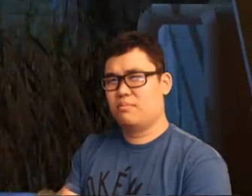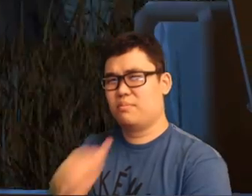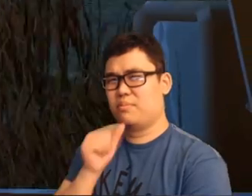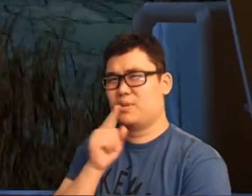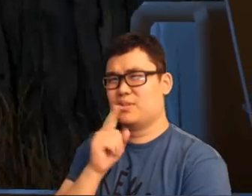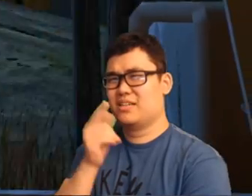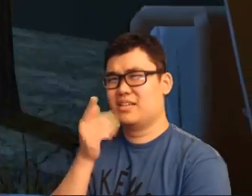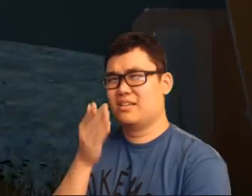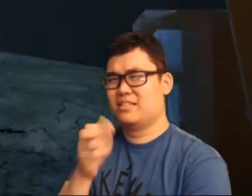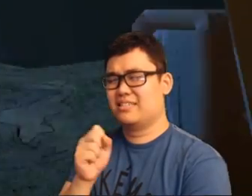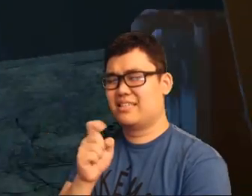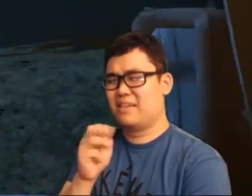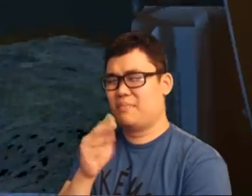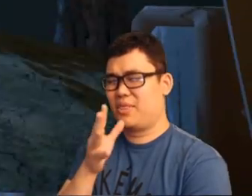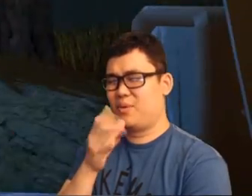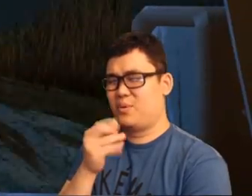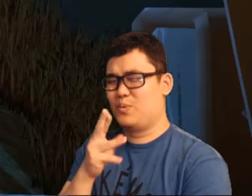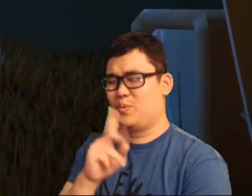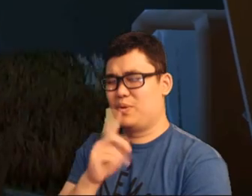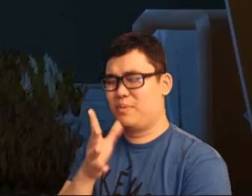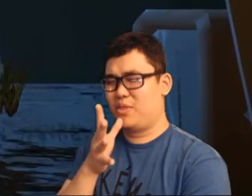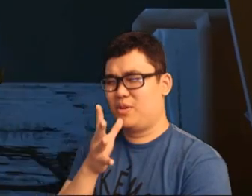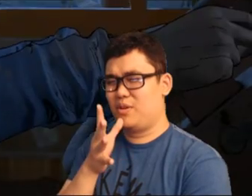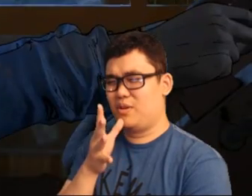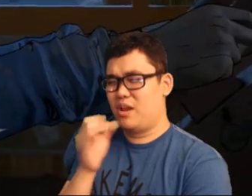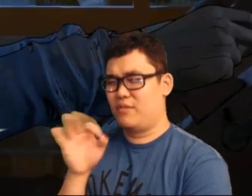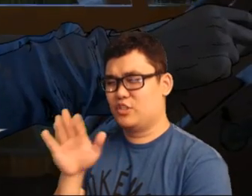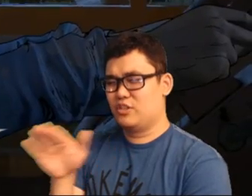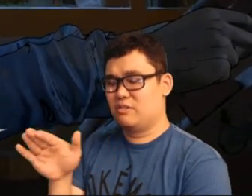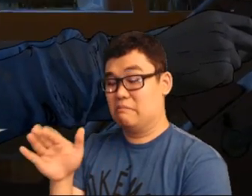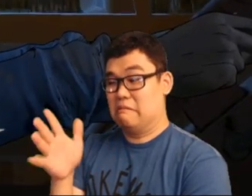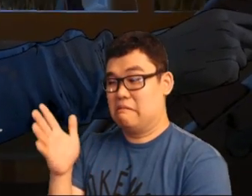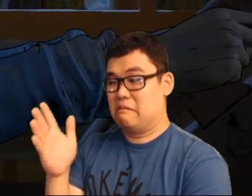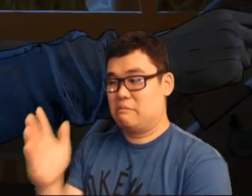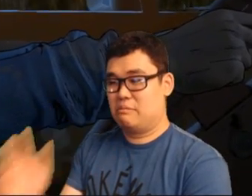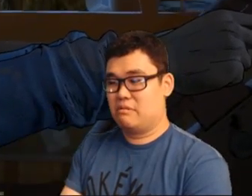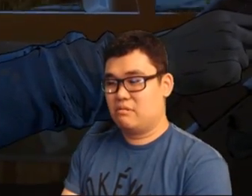I am not sure if she is a step-mom or not.